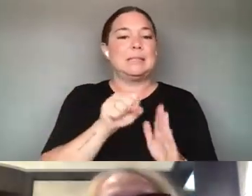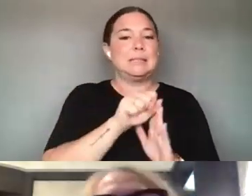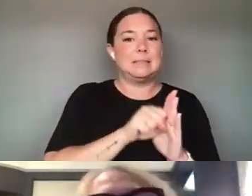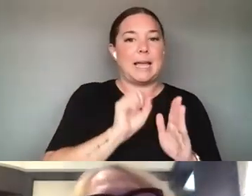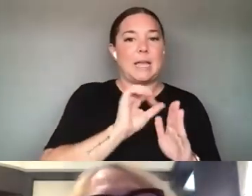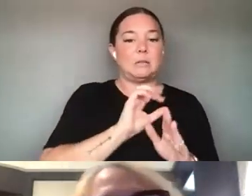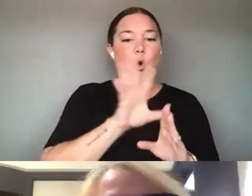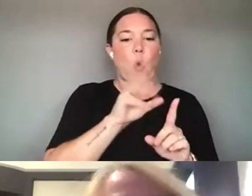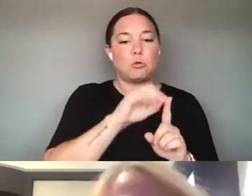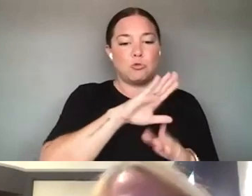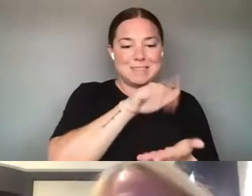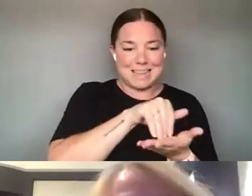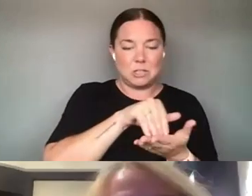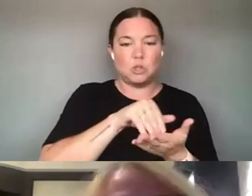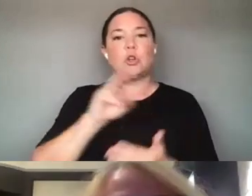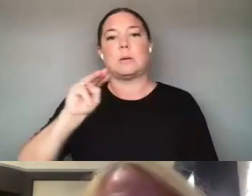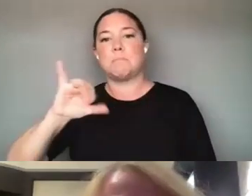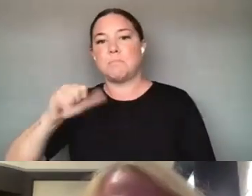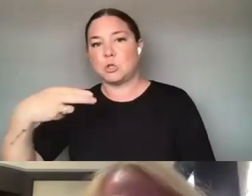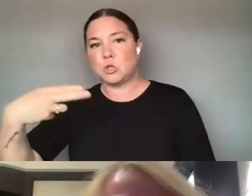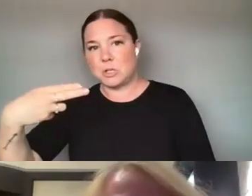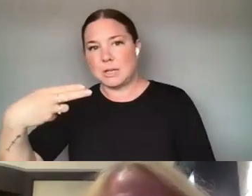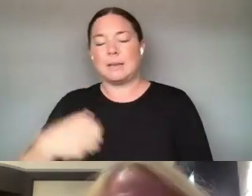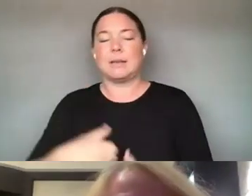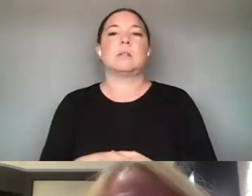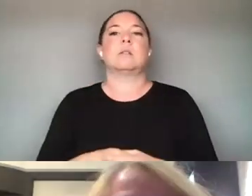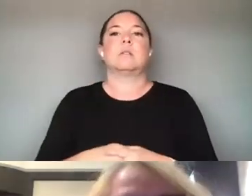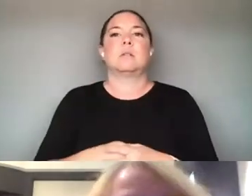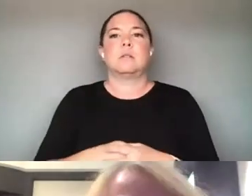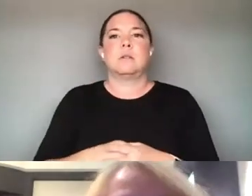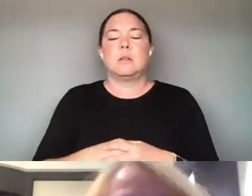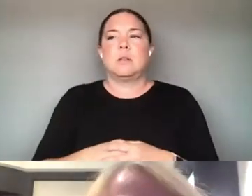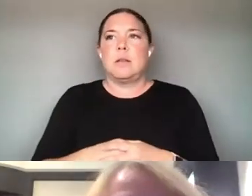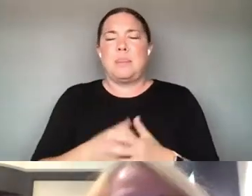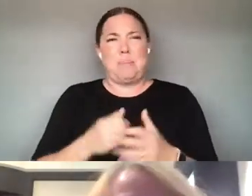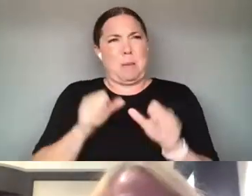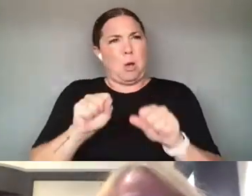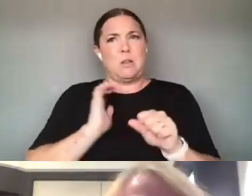COMMUNITY INVESTMENT START TO BROADEN THEIR AWARENESS OF THE POSSIBILITIES OF THIS WORK THERE